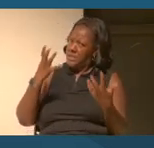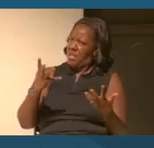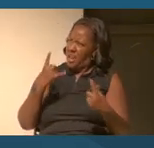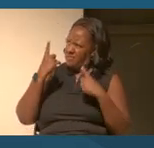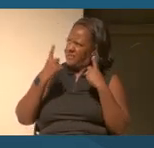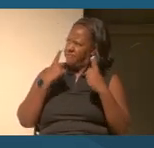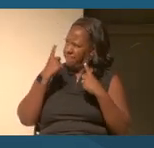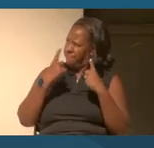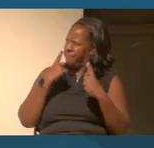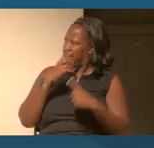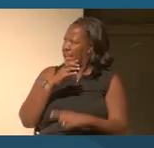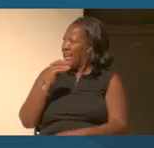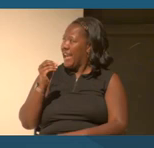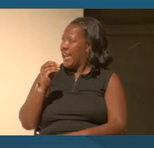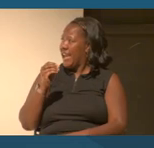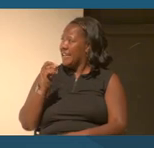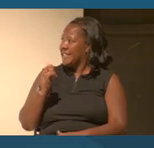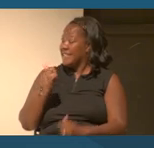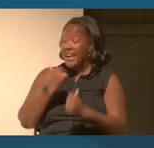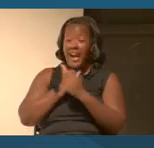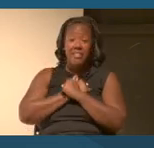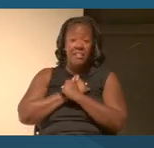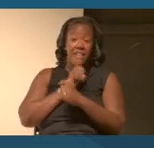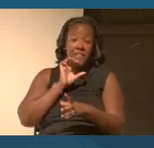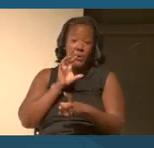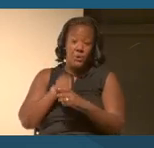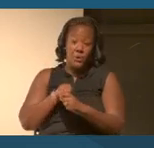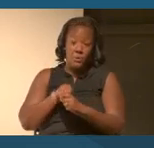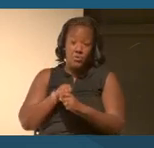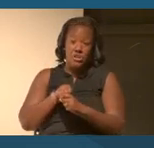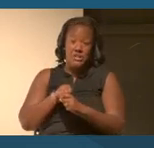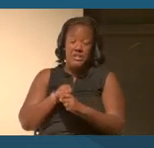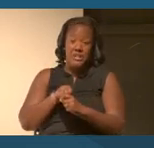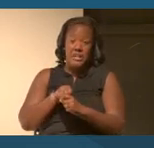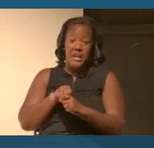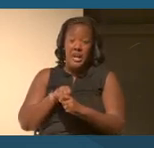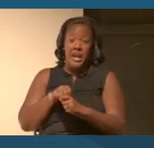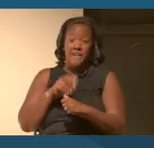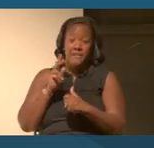And I also, of course, loved the inclusion of primary sources. Right?